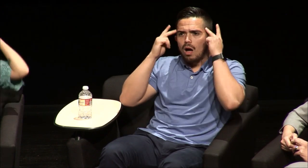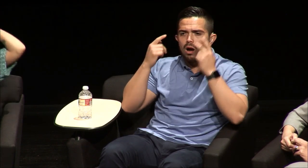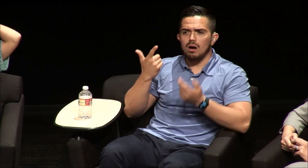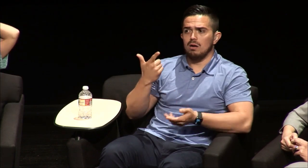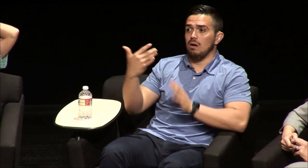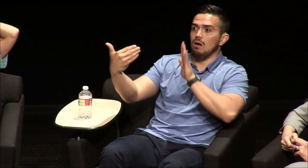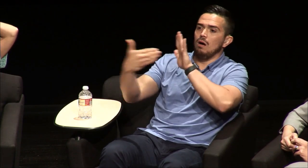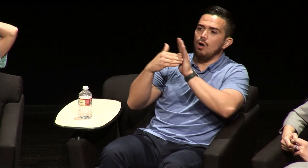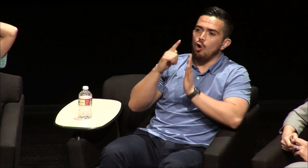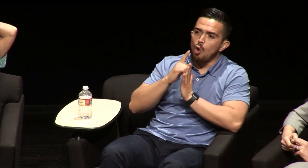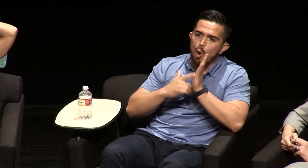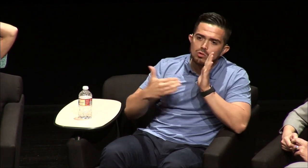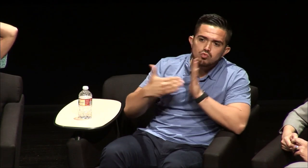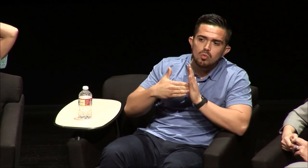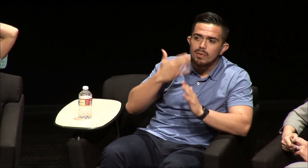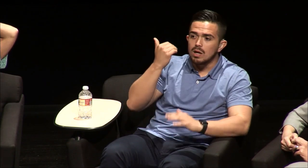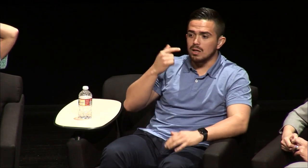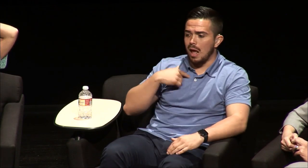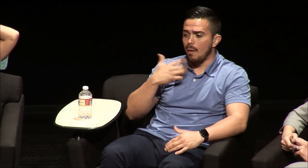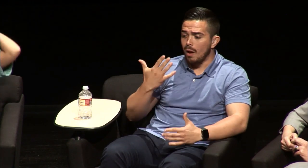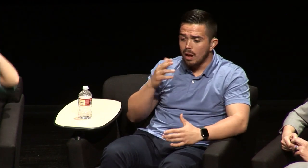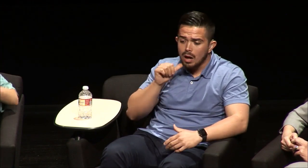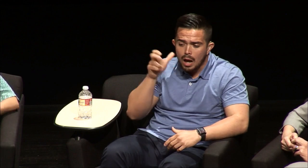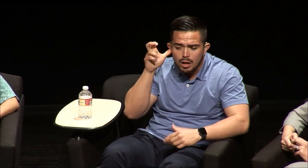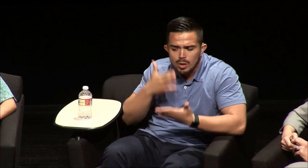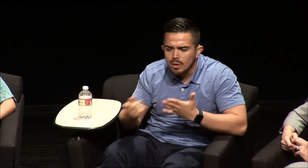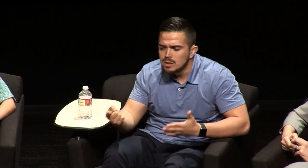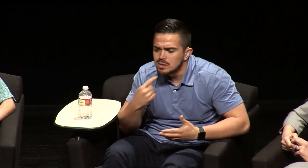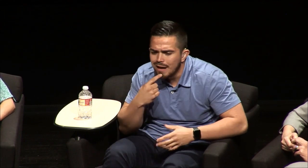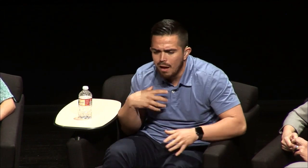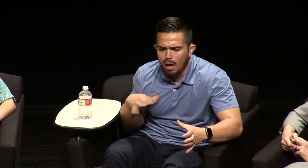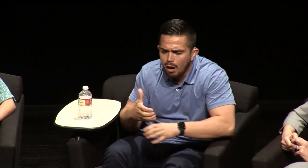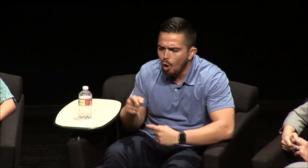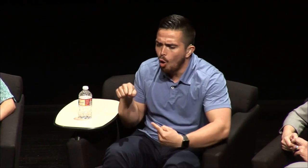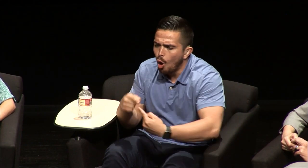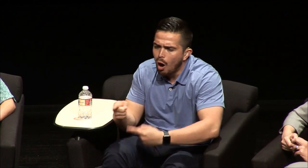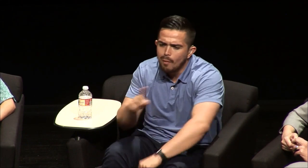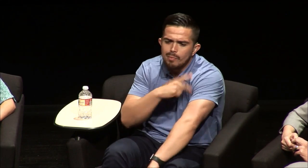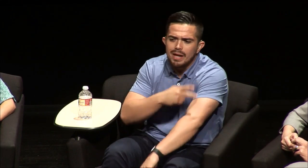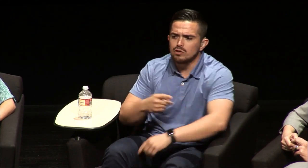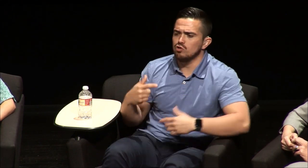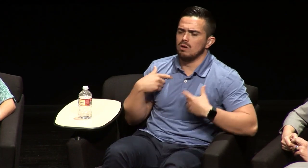know the goal of physical therapy I don't know if I can do it because there's so many barriers and maybe I won't be able to communicate with my